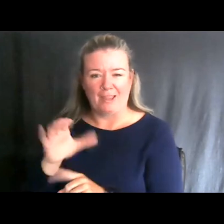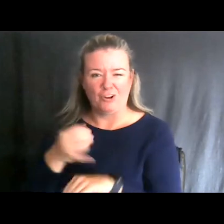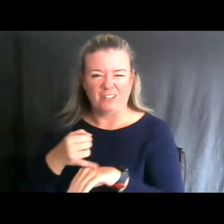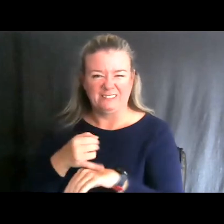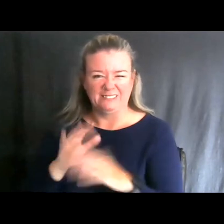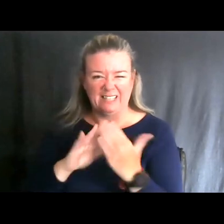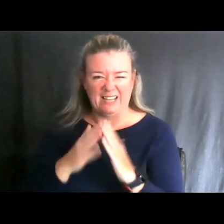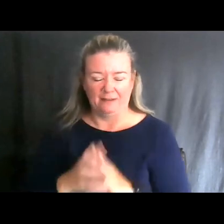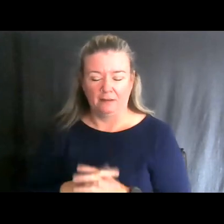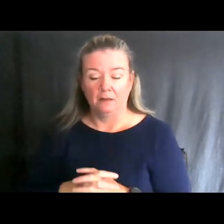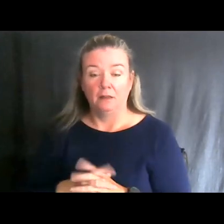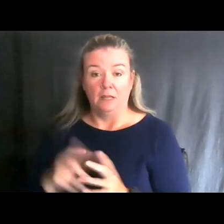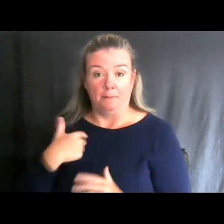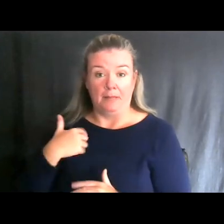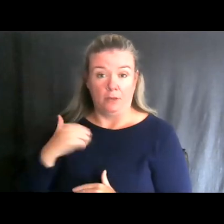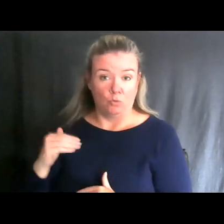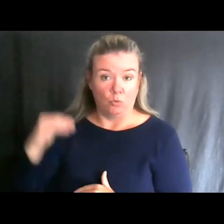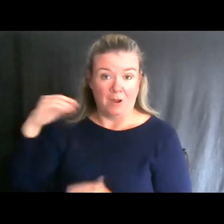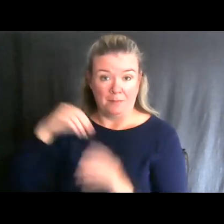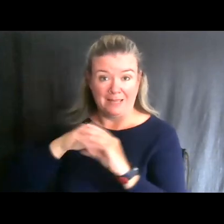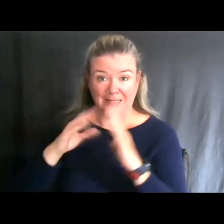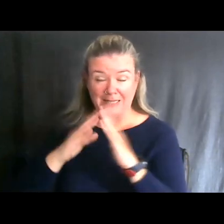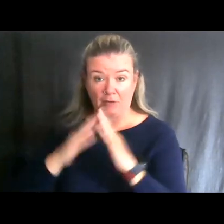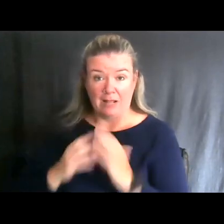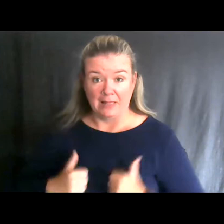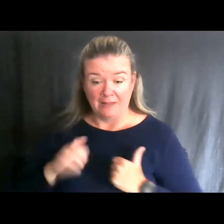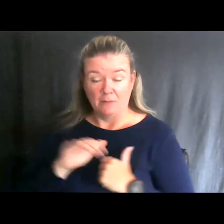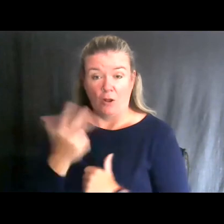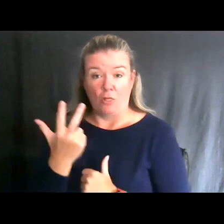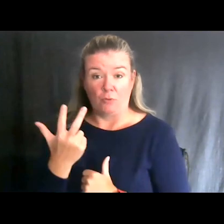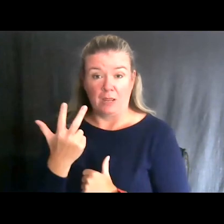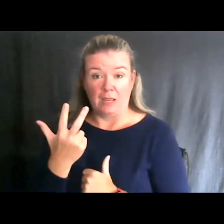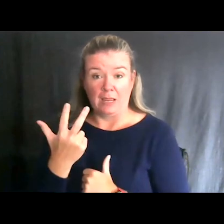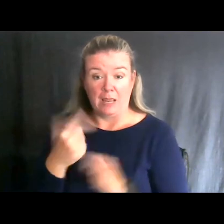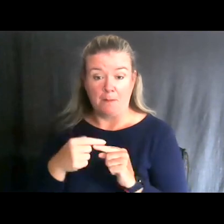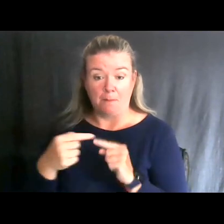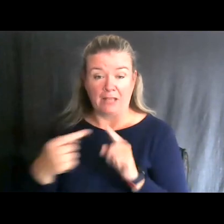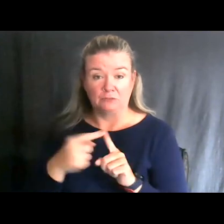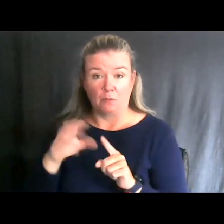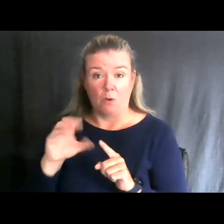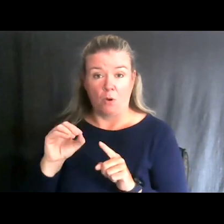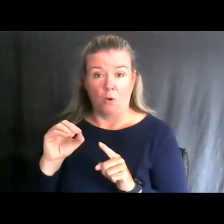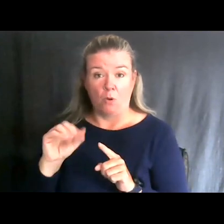Growing up in town, I lived about three blocks from the Coast Guard Cutter Mackinaw, so that